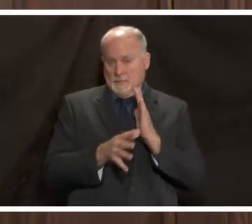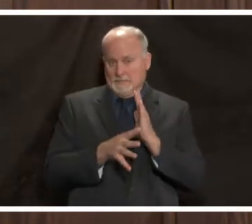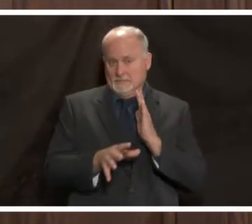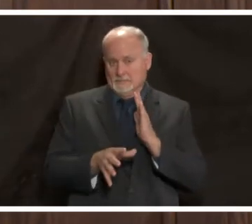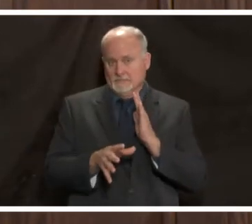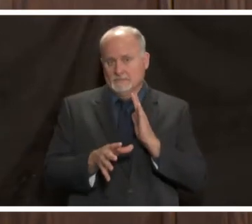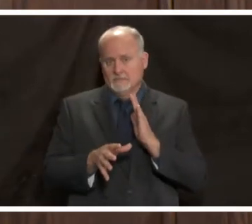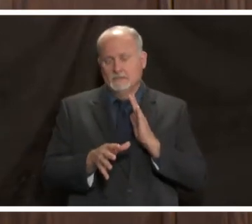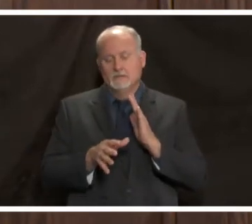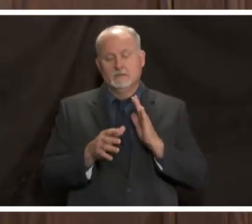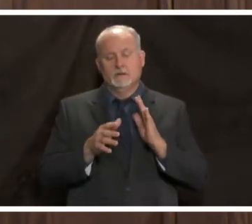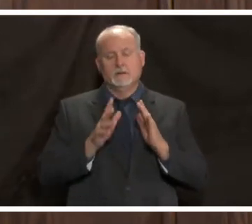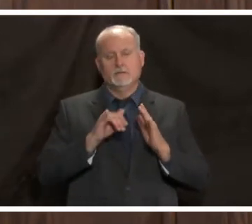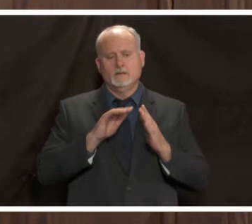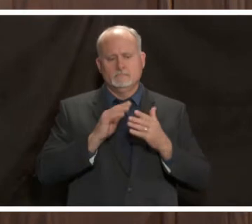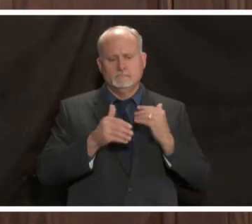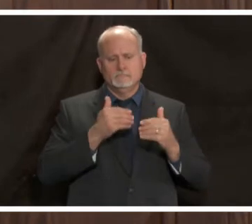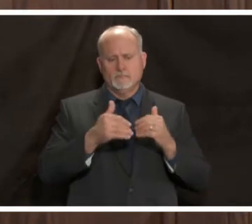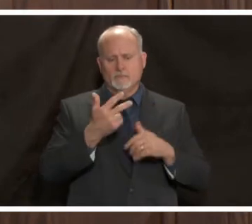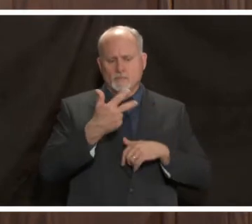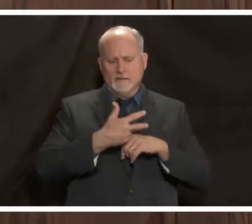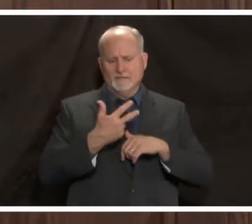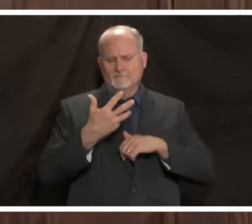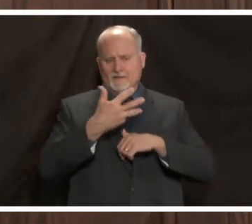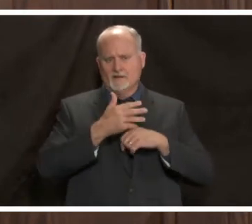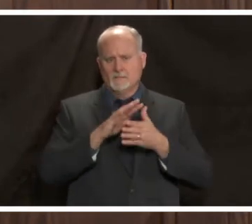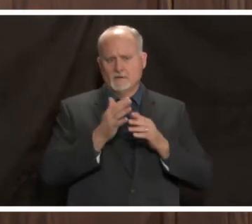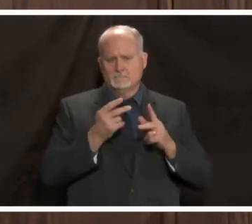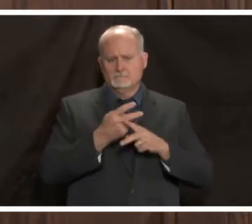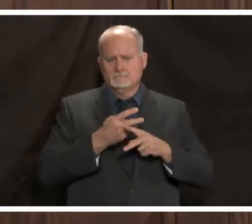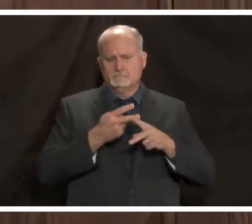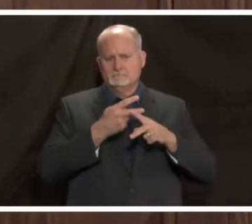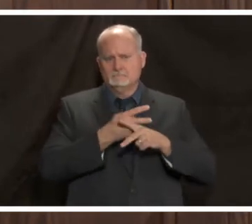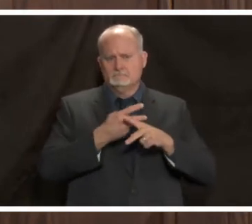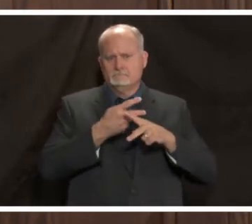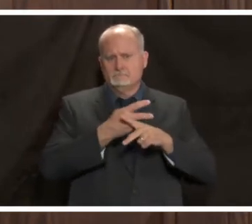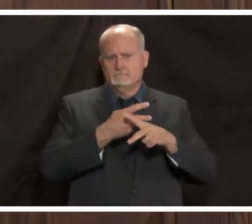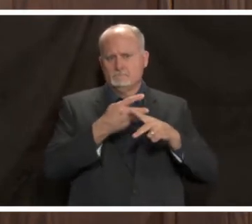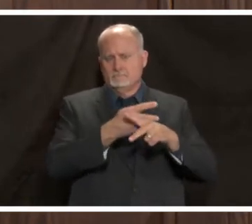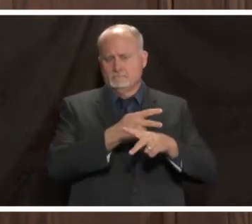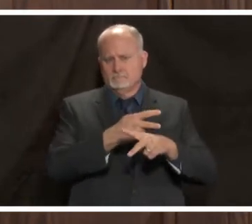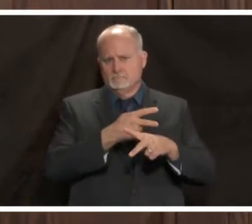and then it progresses over three to five days to something more substantial often now